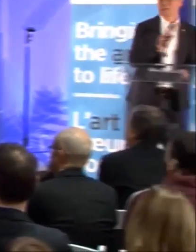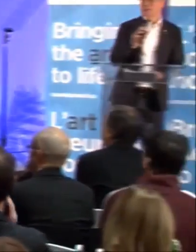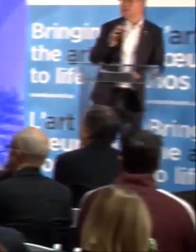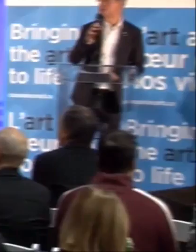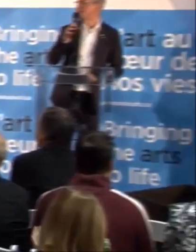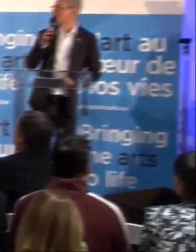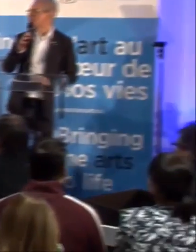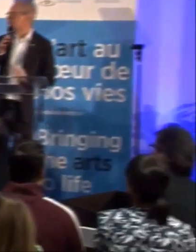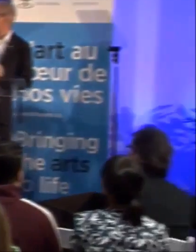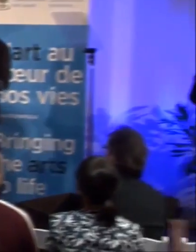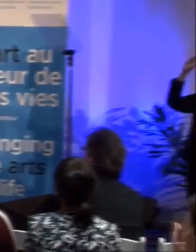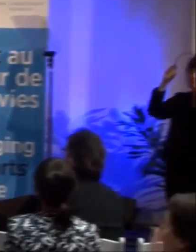Simon Brault: The Cris Derksen Trio.